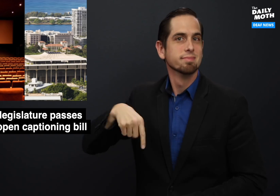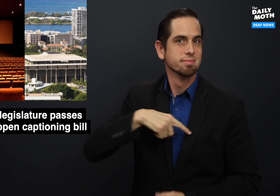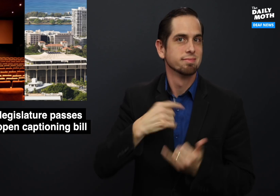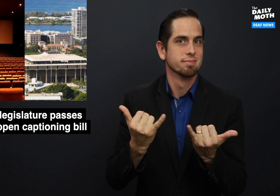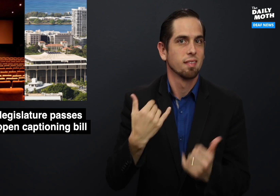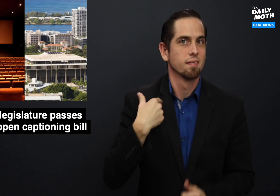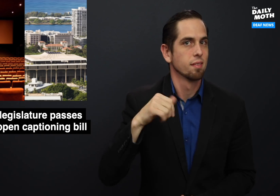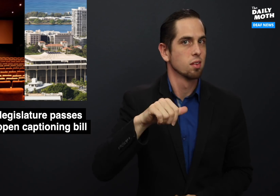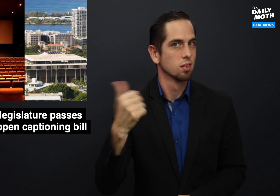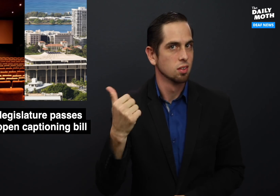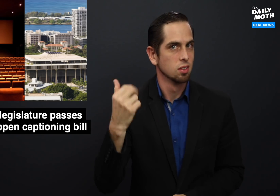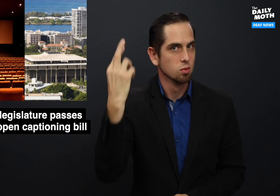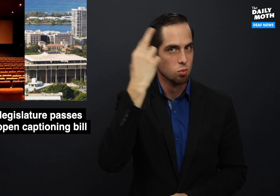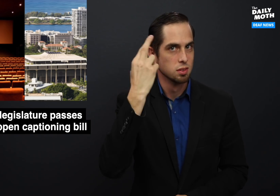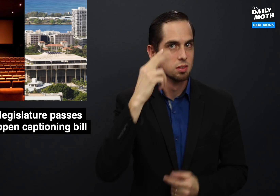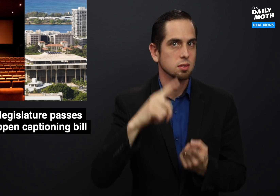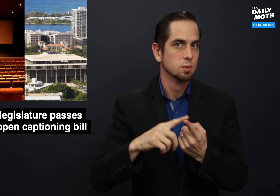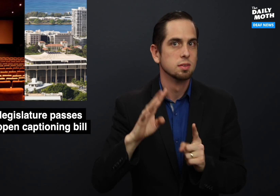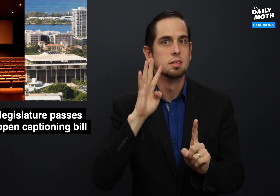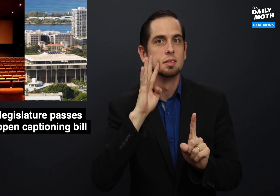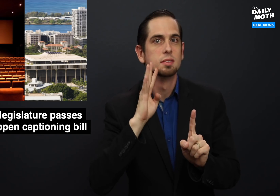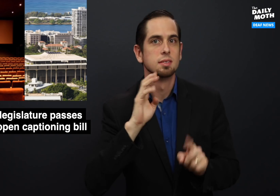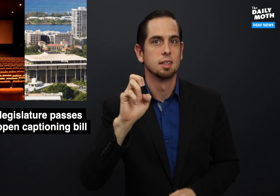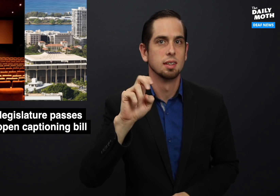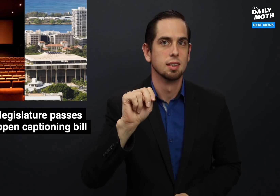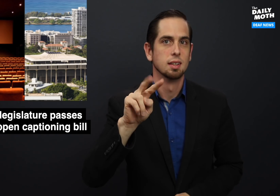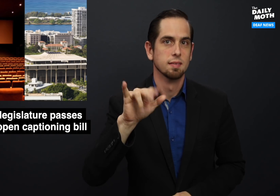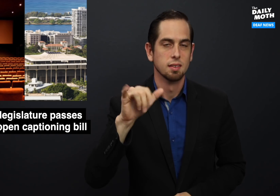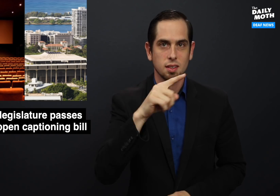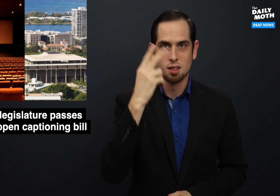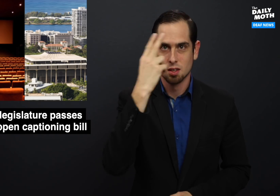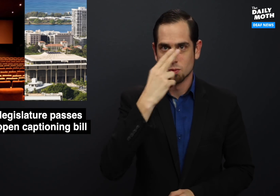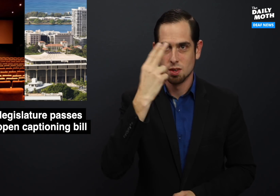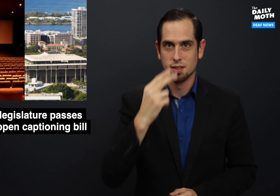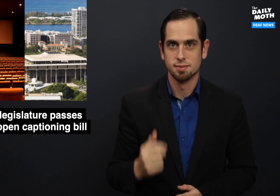we have another reason to envy Hawaii.